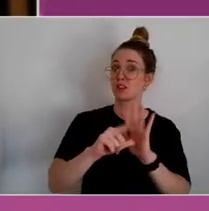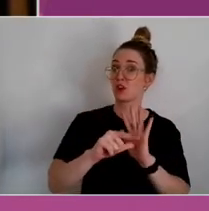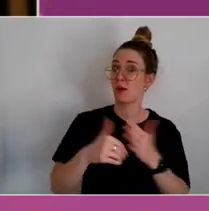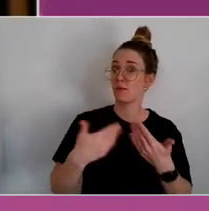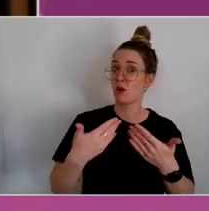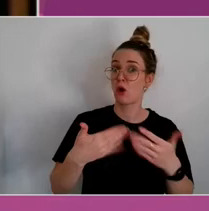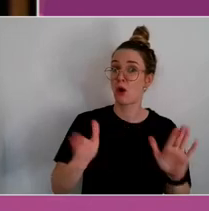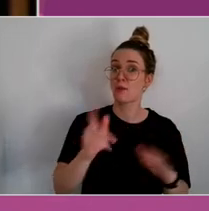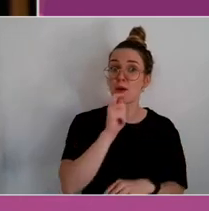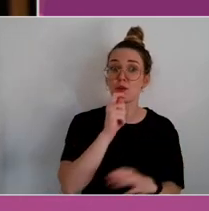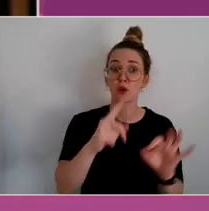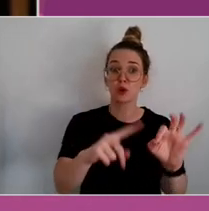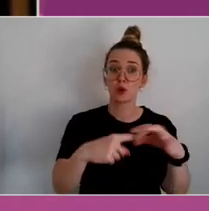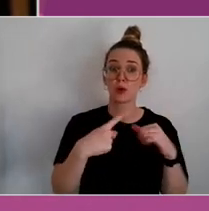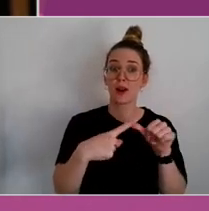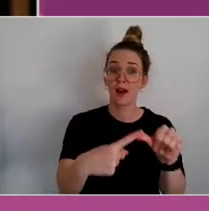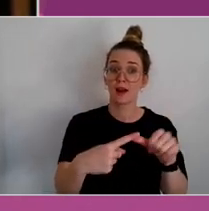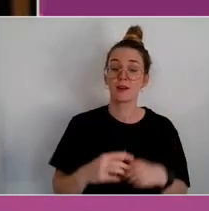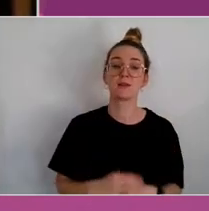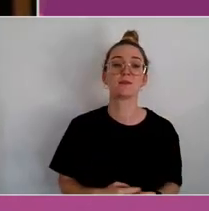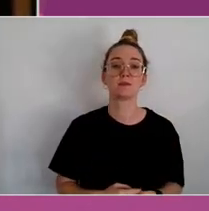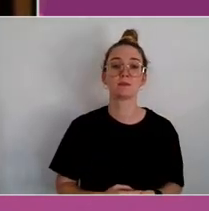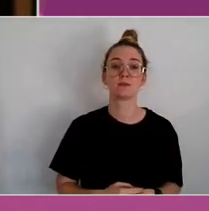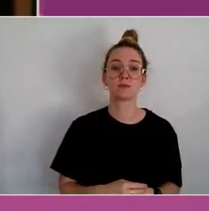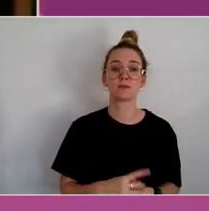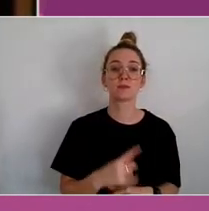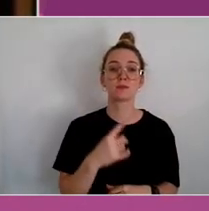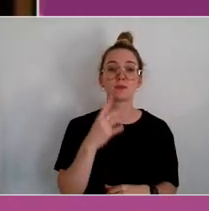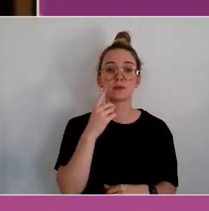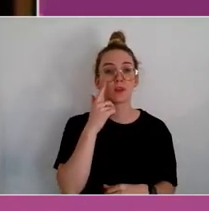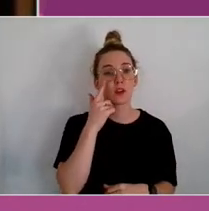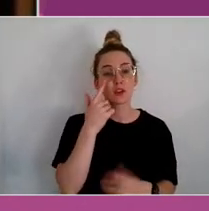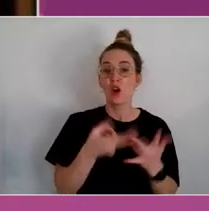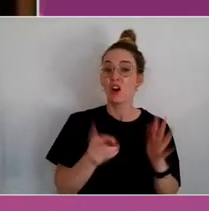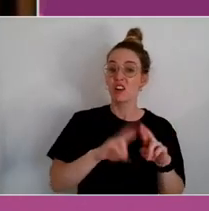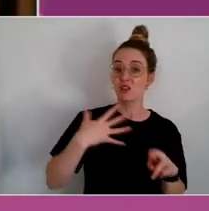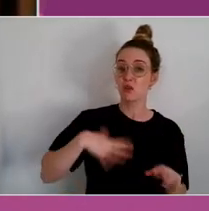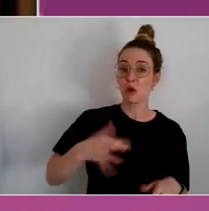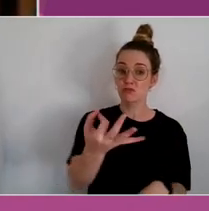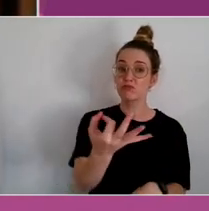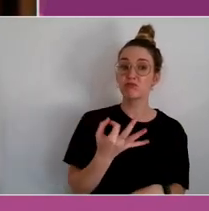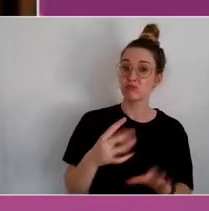As I said earlier, a couple of people, if you want to ask a question in the room, please just put your hand up.